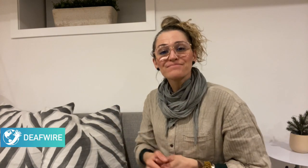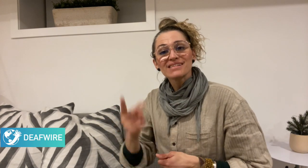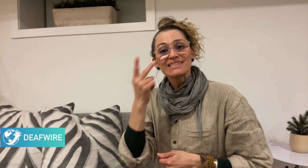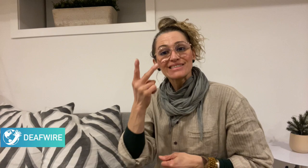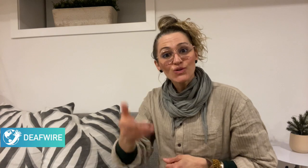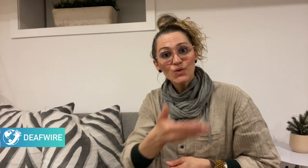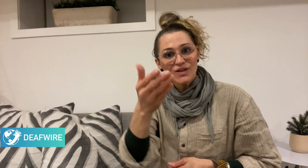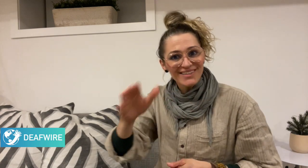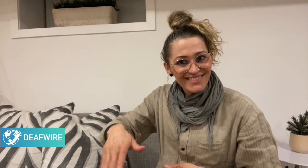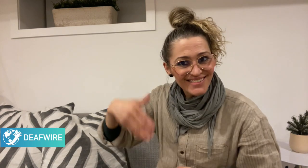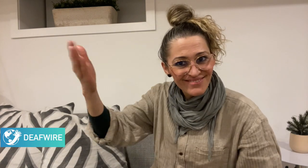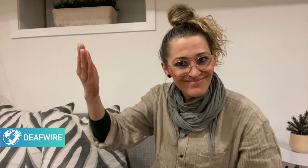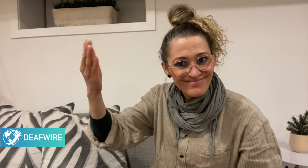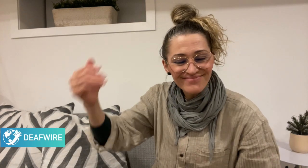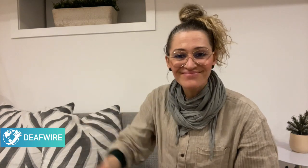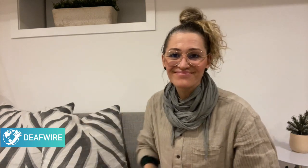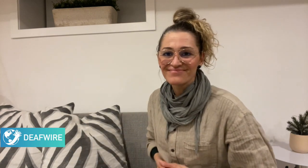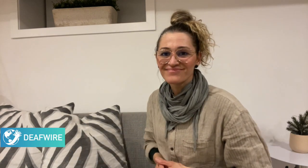See you next time!